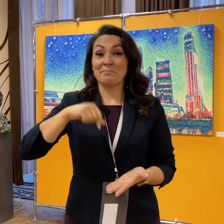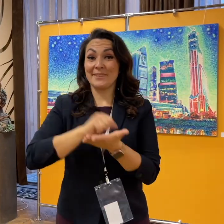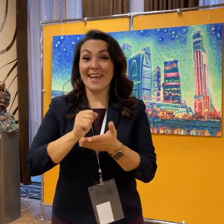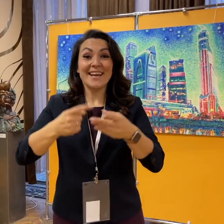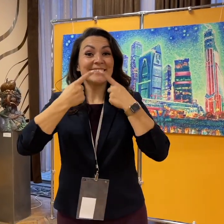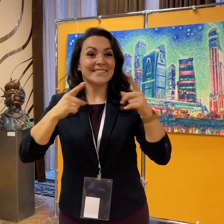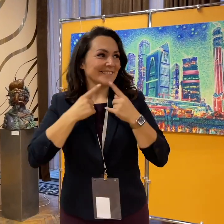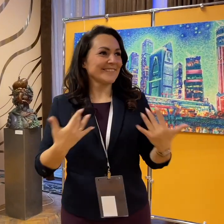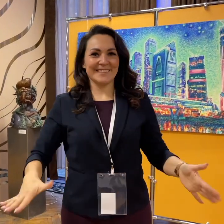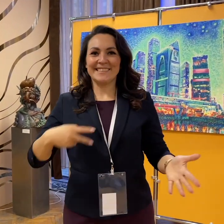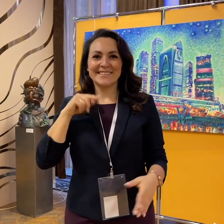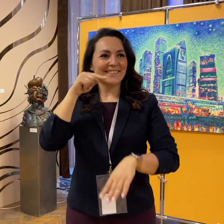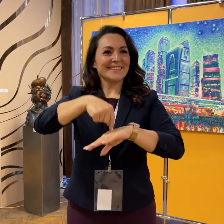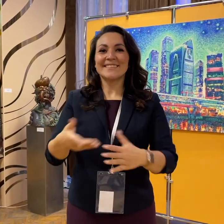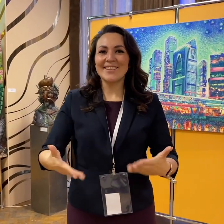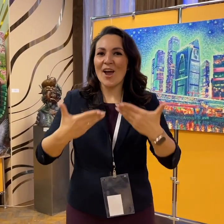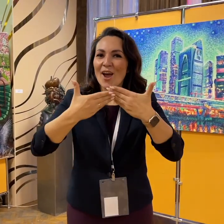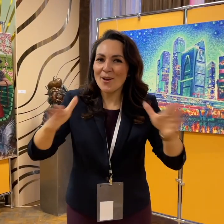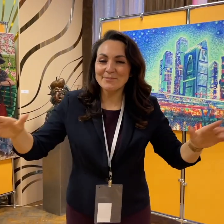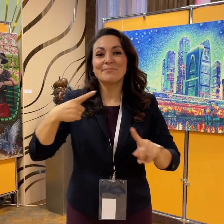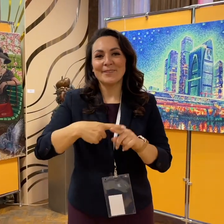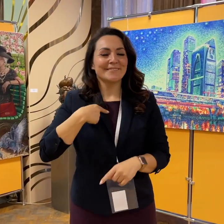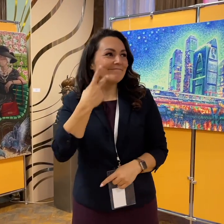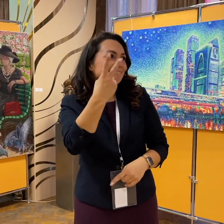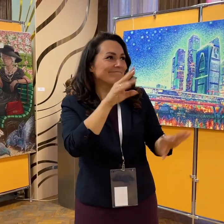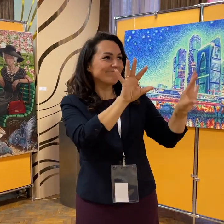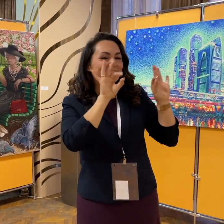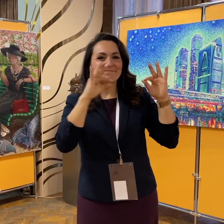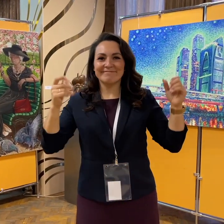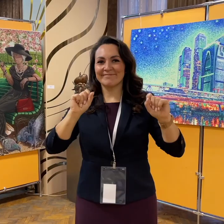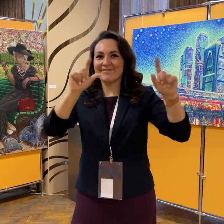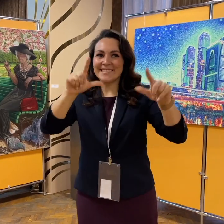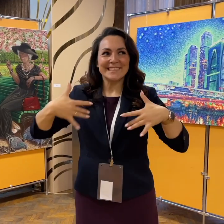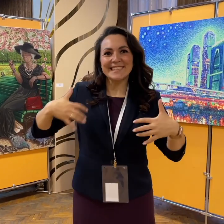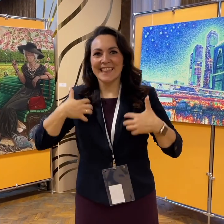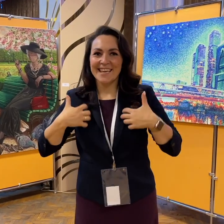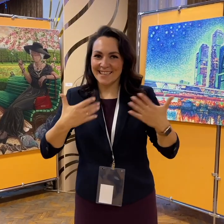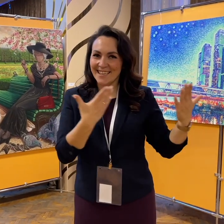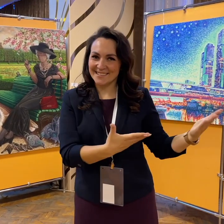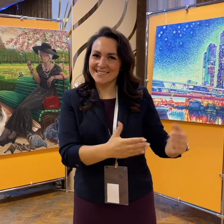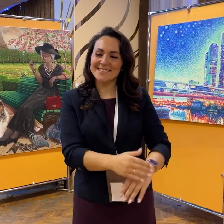The Press Service took part in the opening, and we are covering interesting moments. Enjoy!